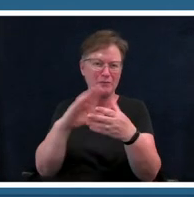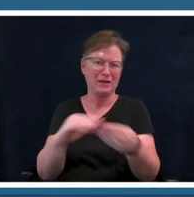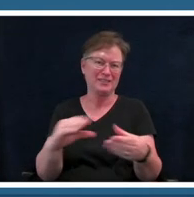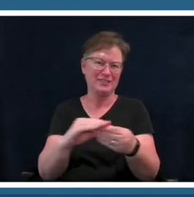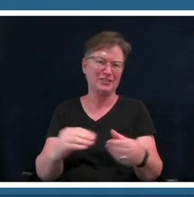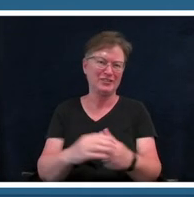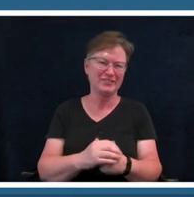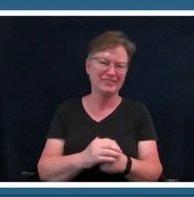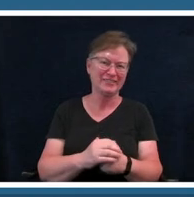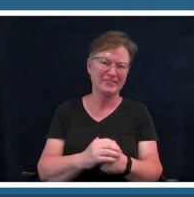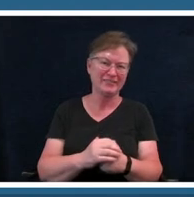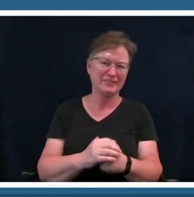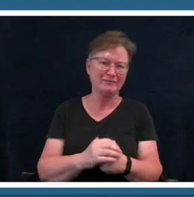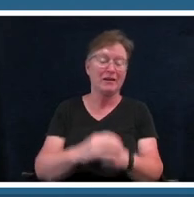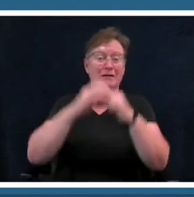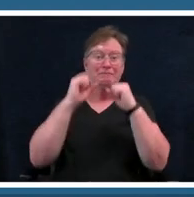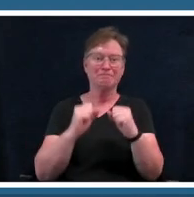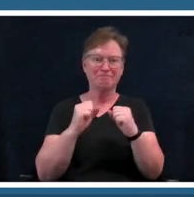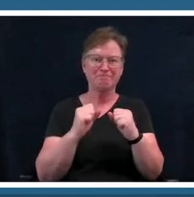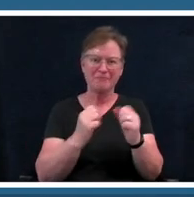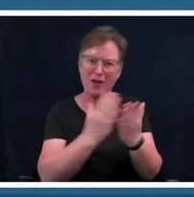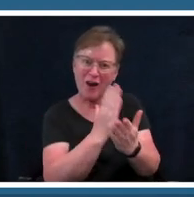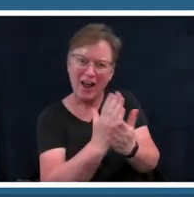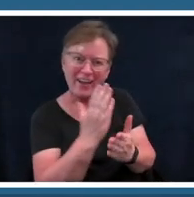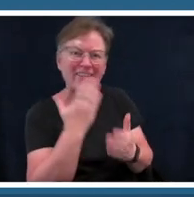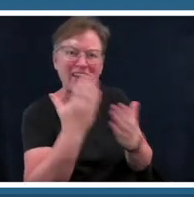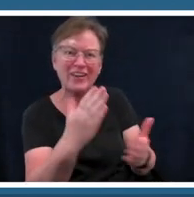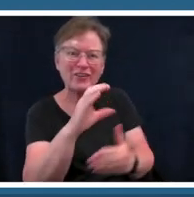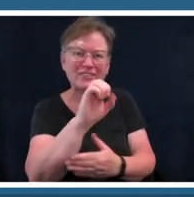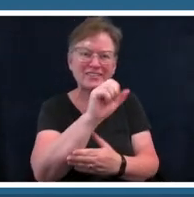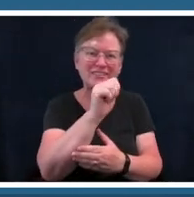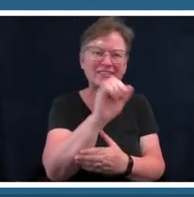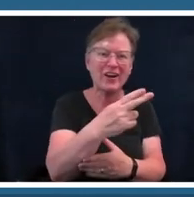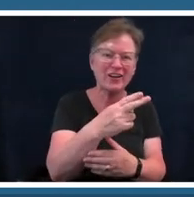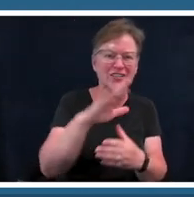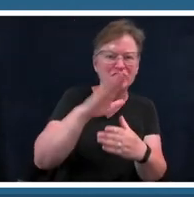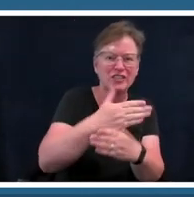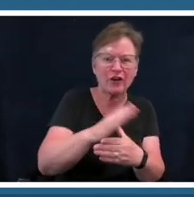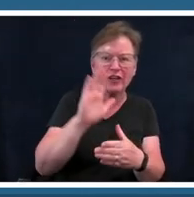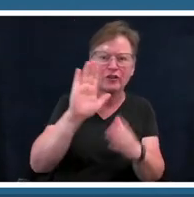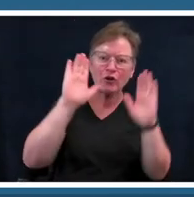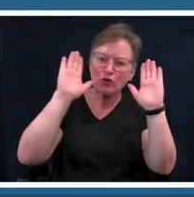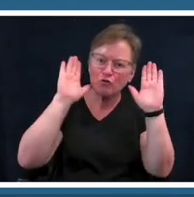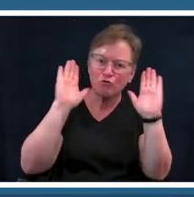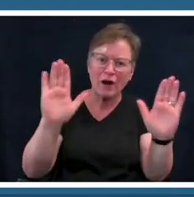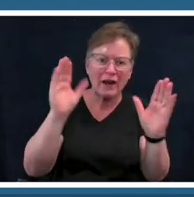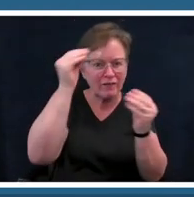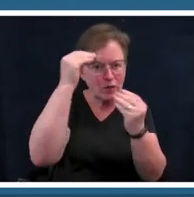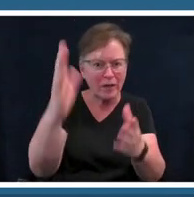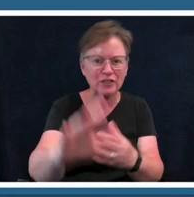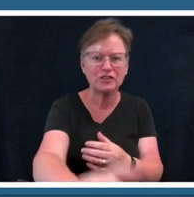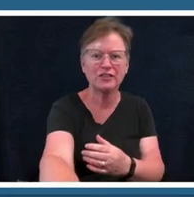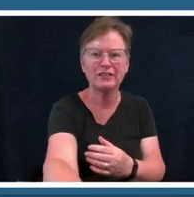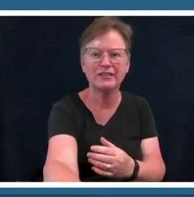all right thank you so much sarah for sharing all of that great information